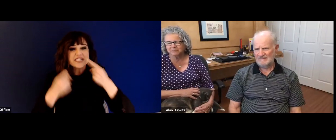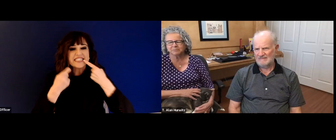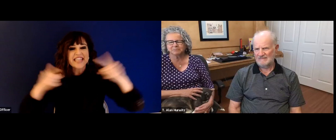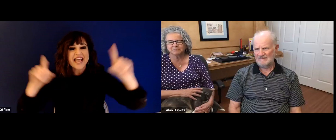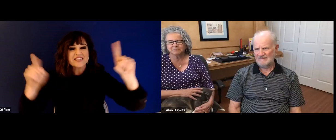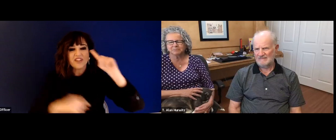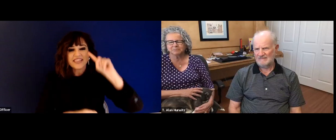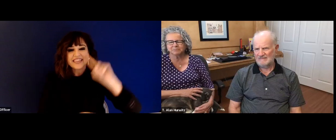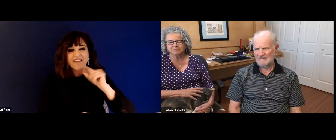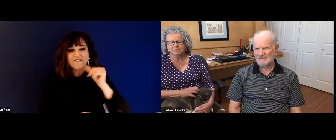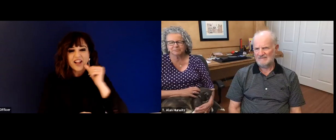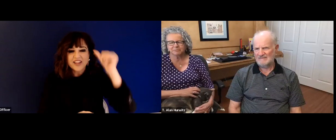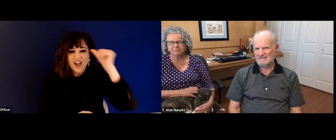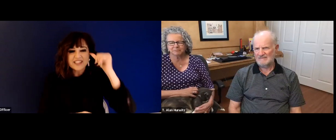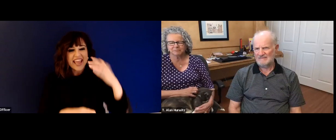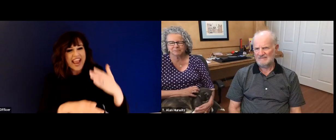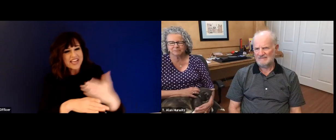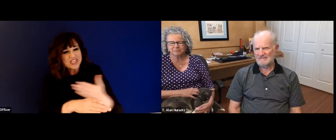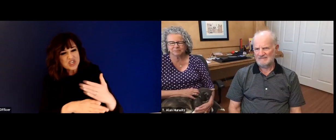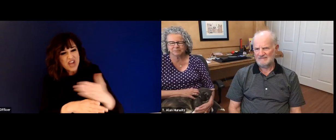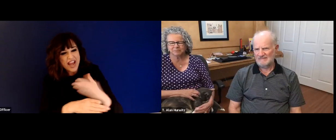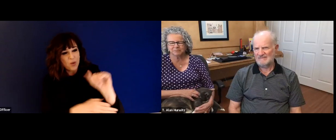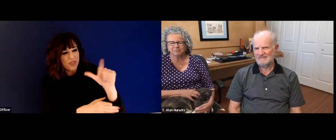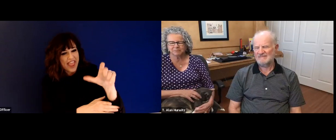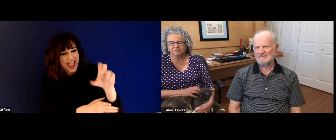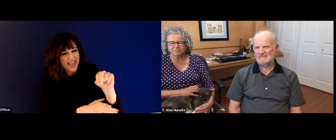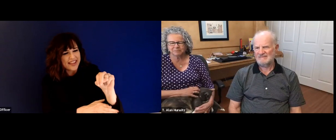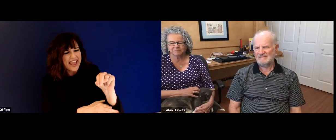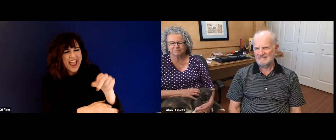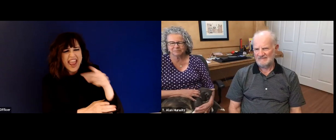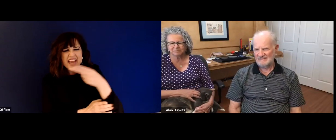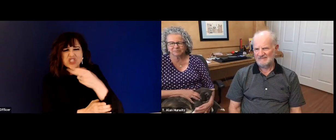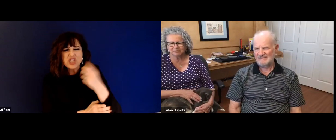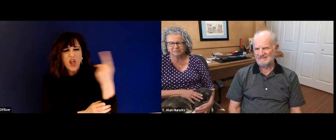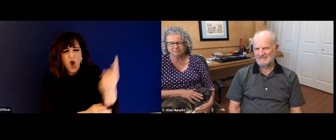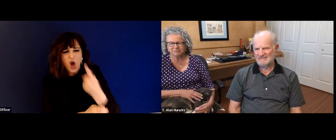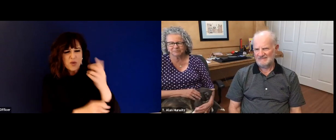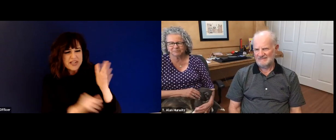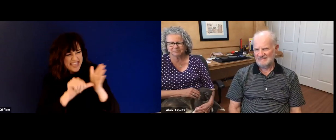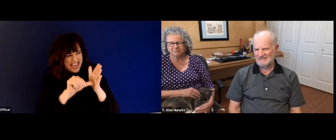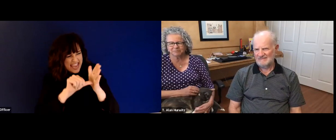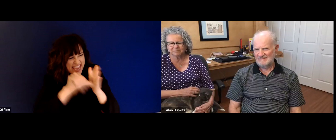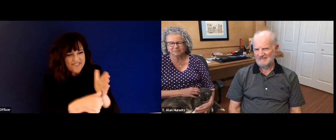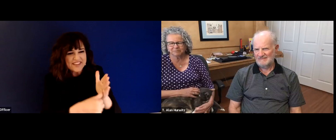Alan was the only child. His mom would always look for articles